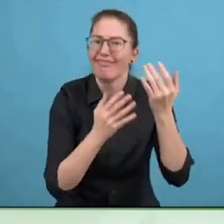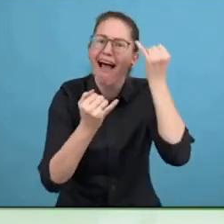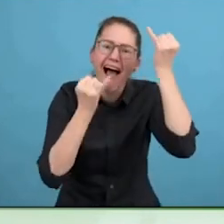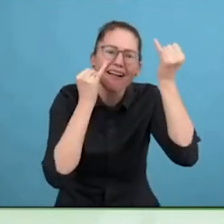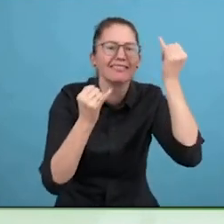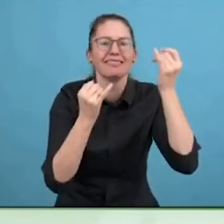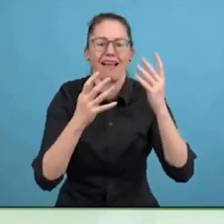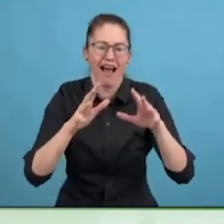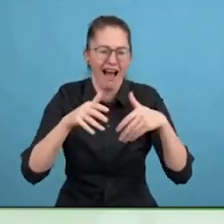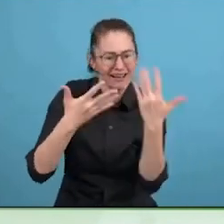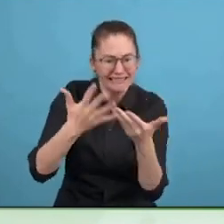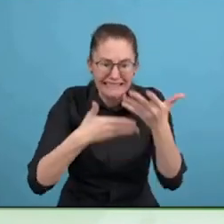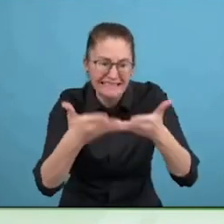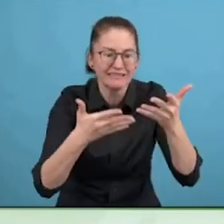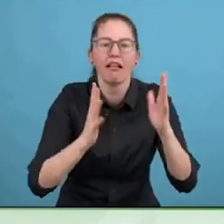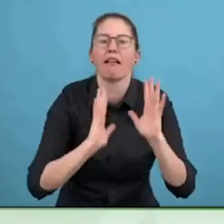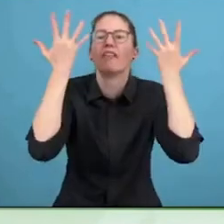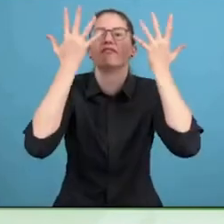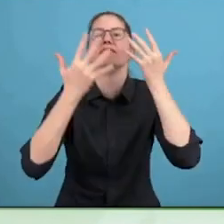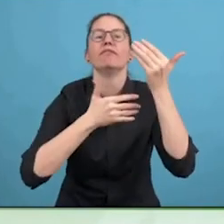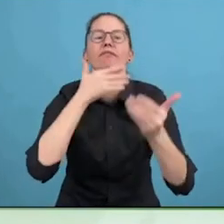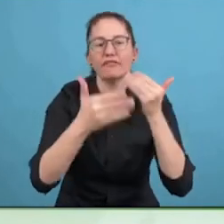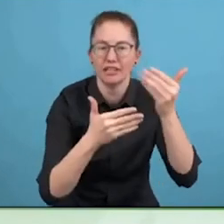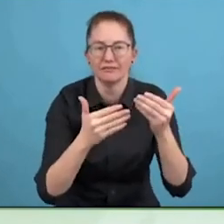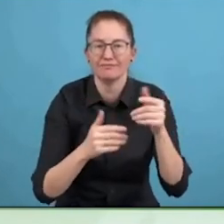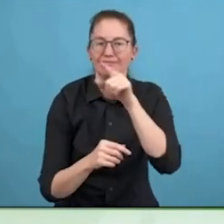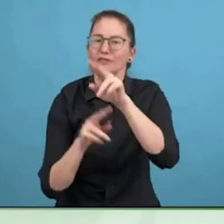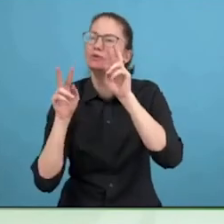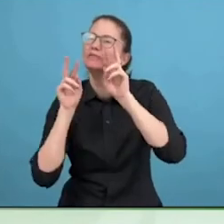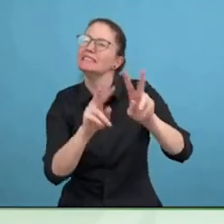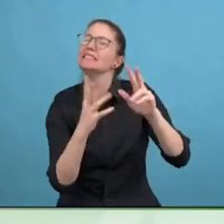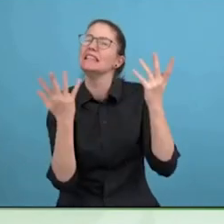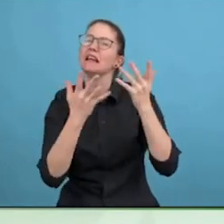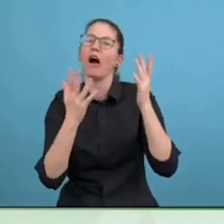Many times, we see that innovation, what I see happens sometimes in